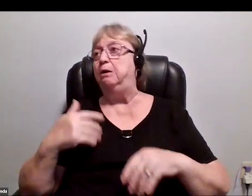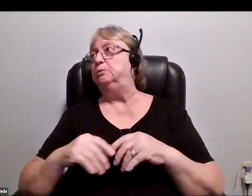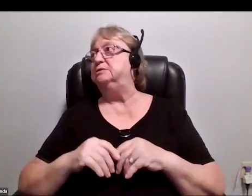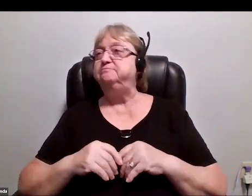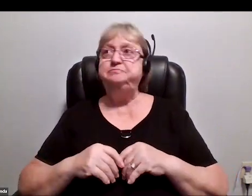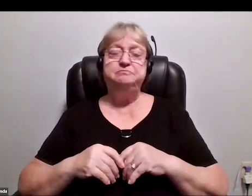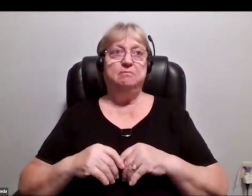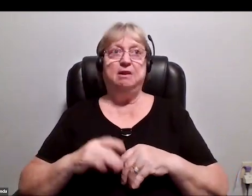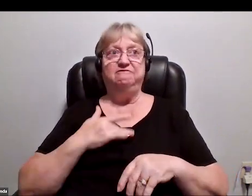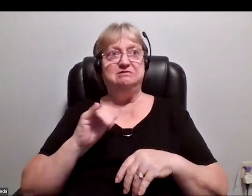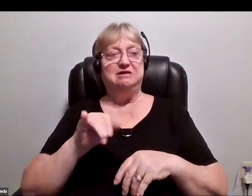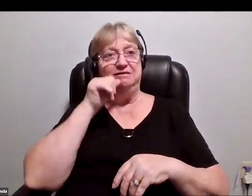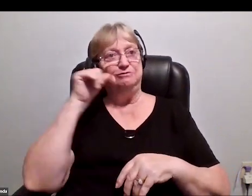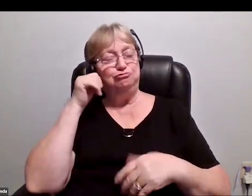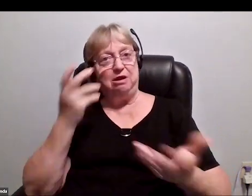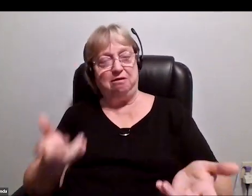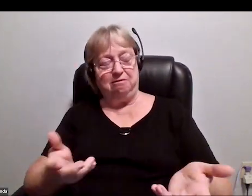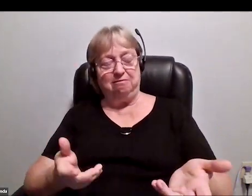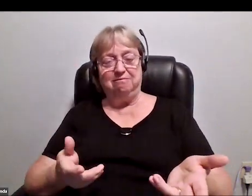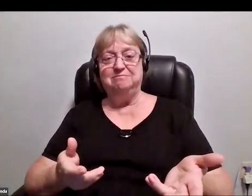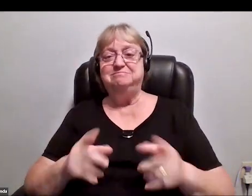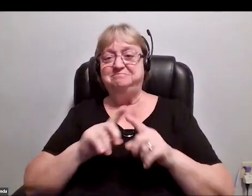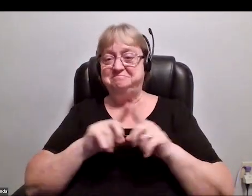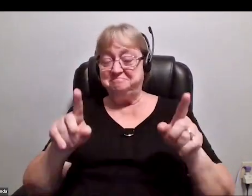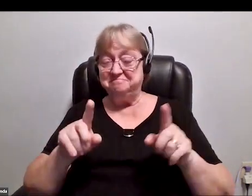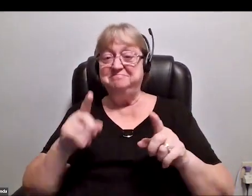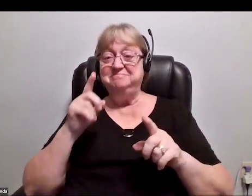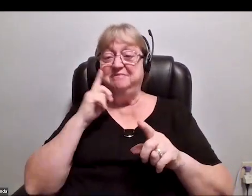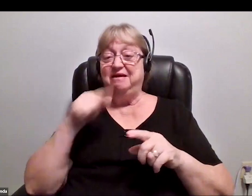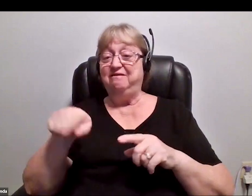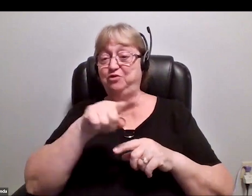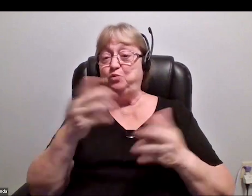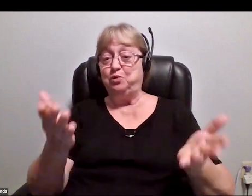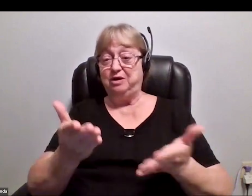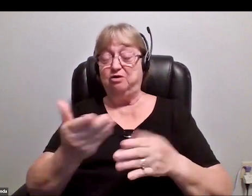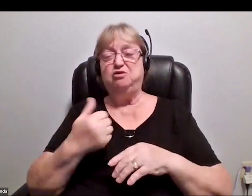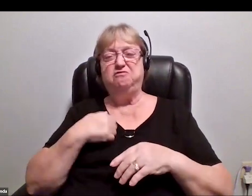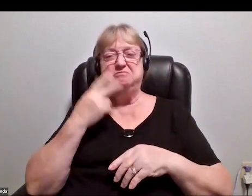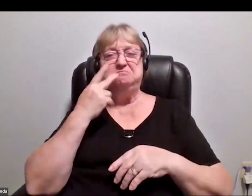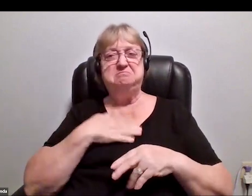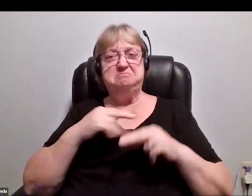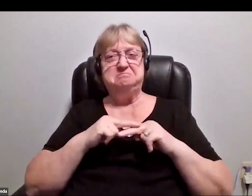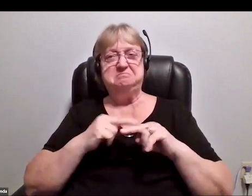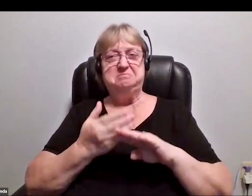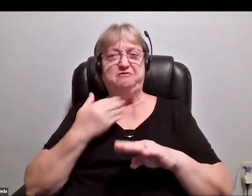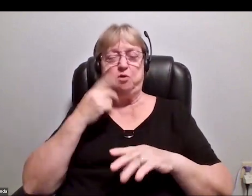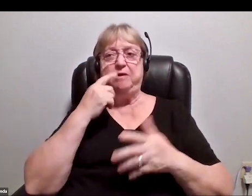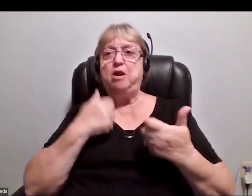It feels like yesterday. For those of who you're here, you might've seen some of these slides before, and I wanted to just cover a bunch of things,